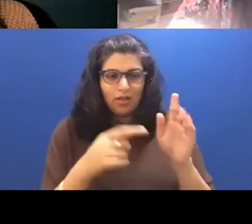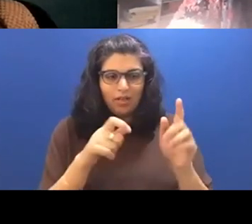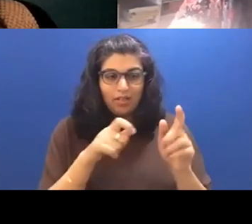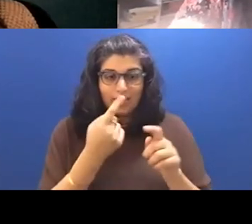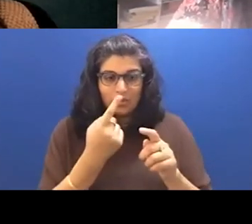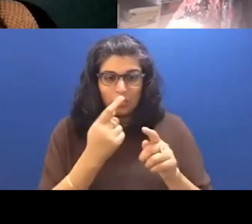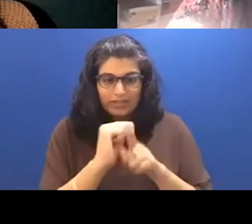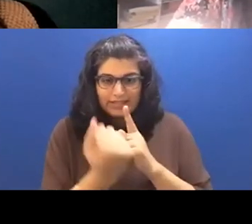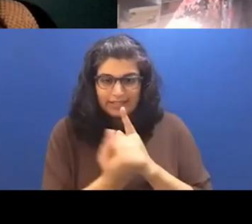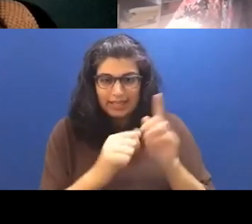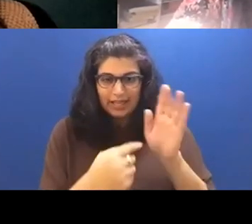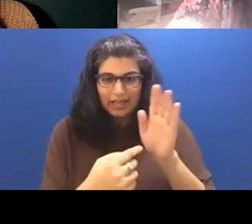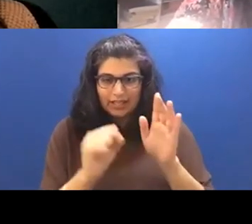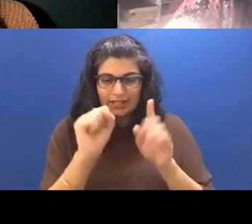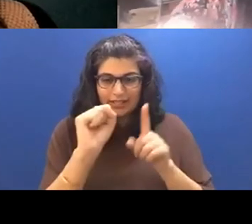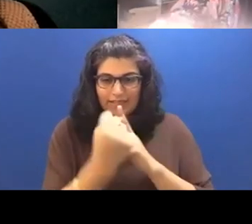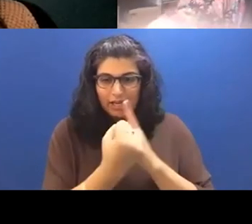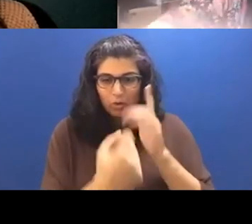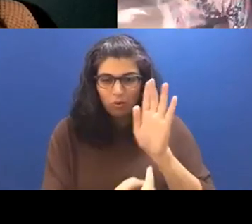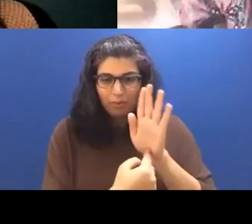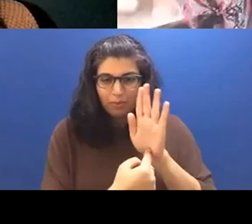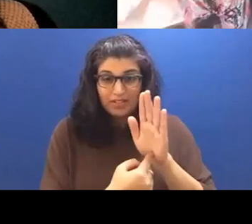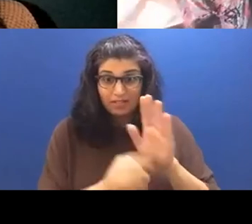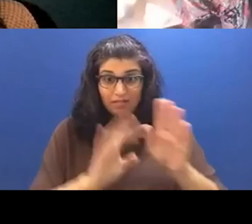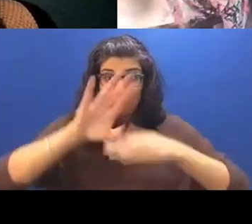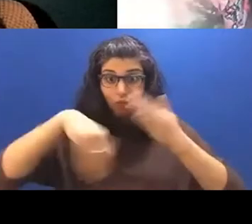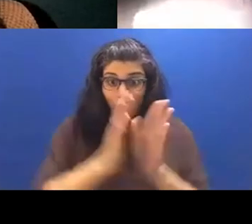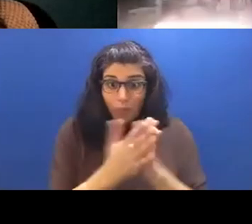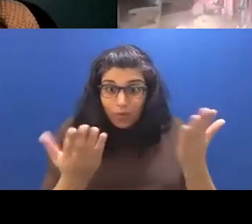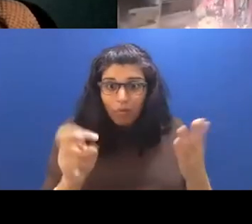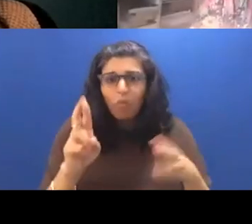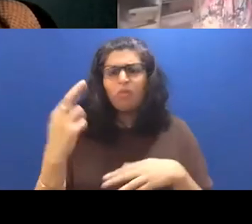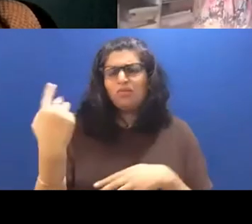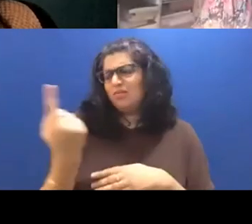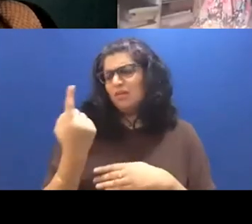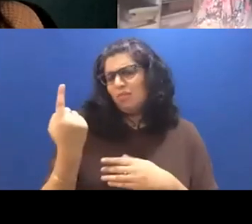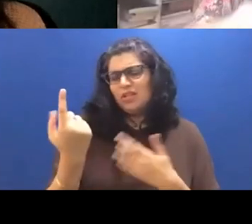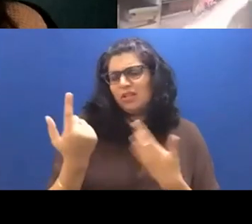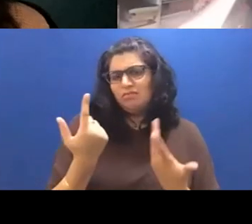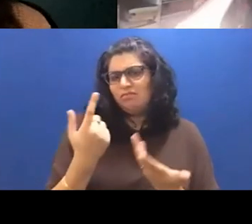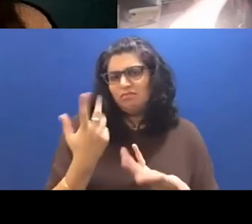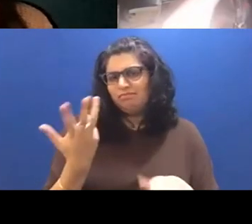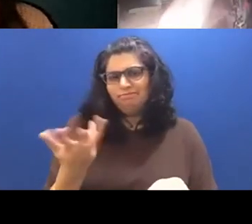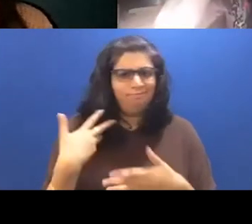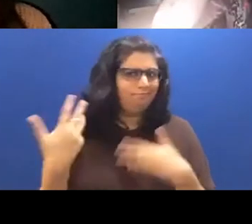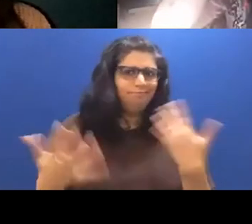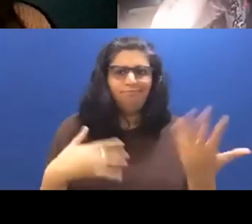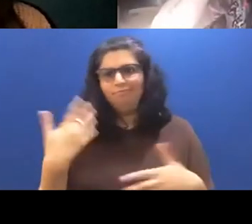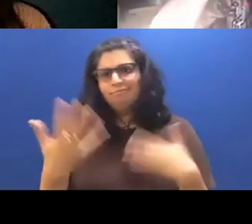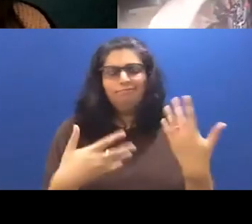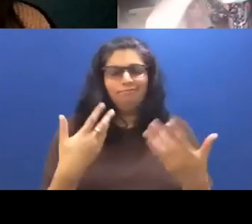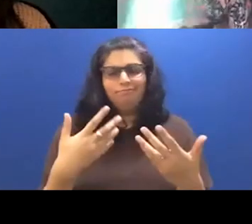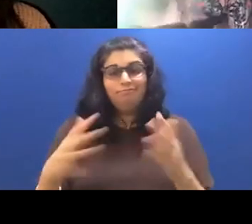book, or was there kind of just there's something in there that about being chosen and wanting